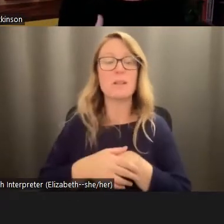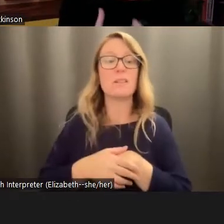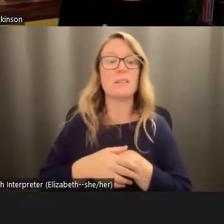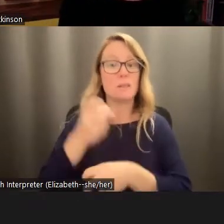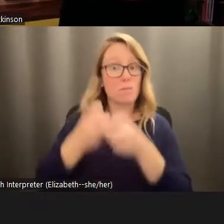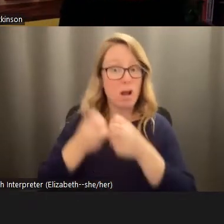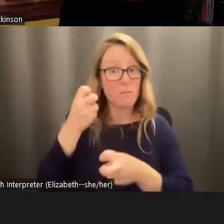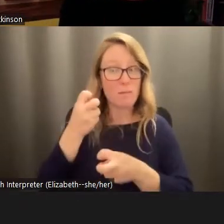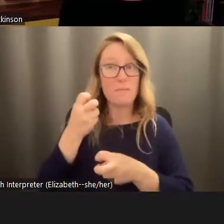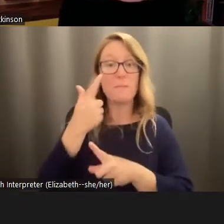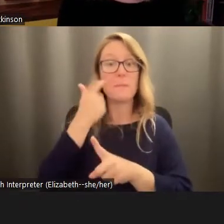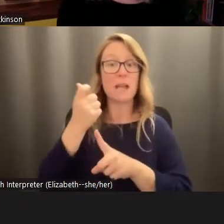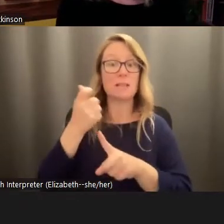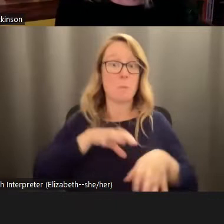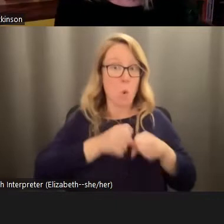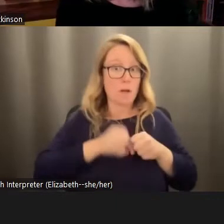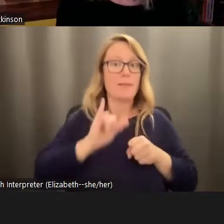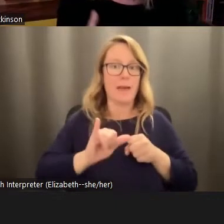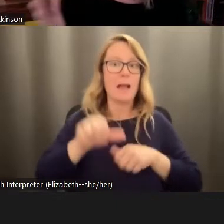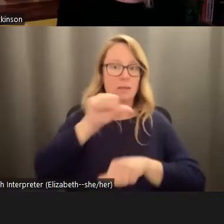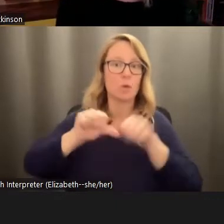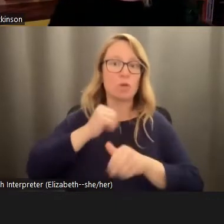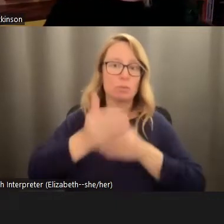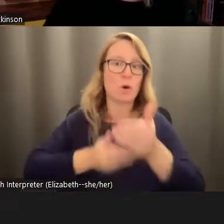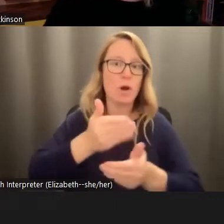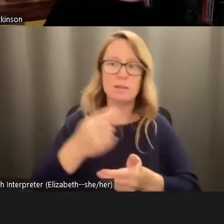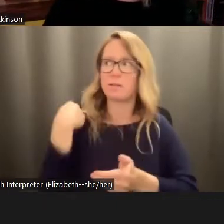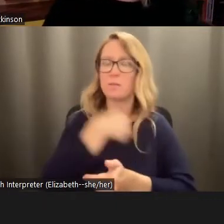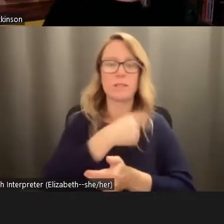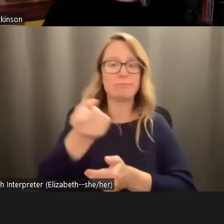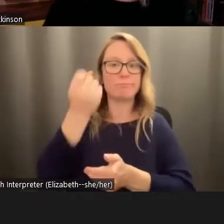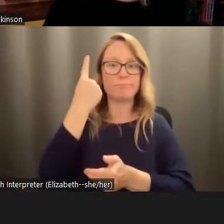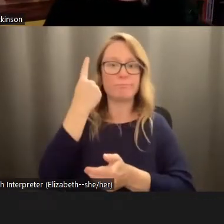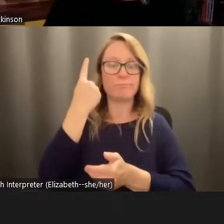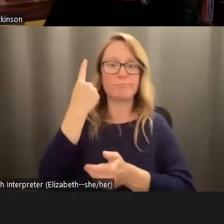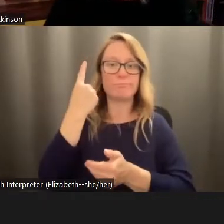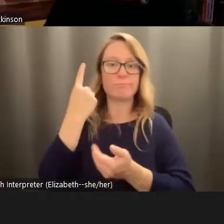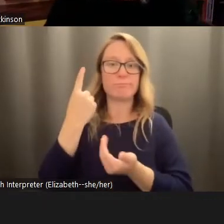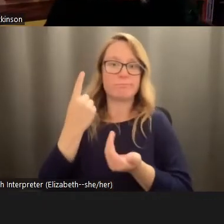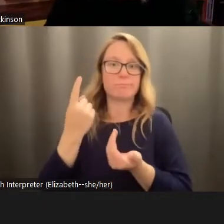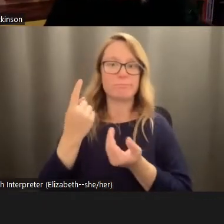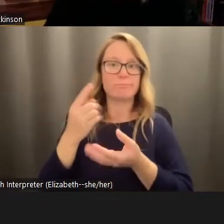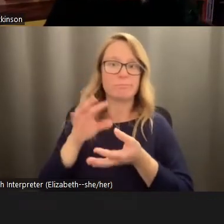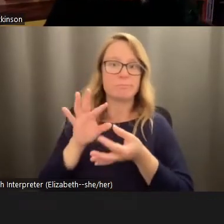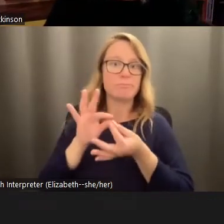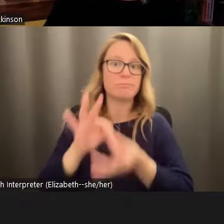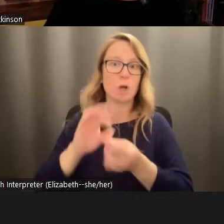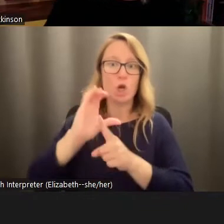is a social process. It's something we understand, in the case of familiar corporate cultural norms with the death of